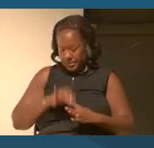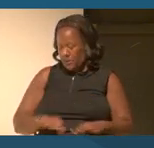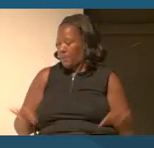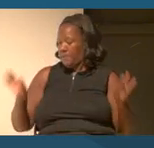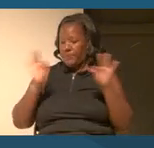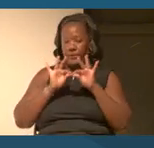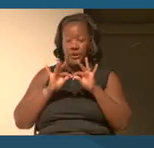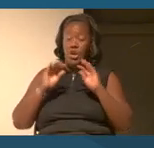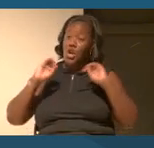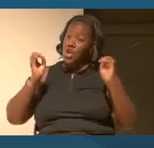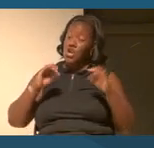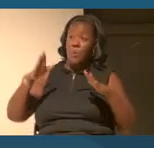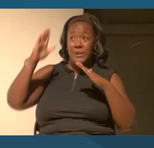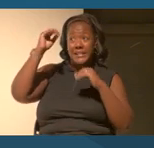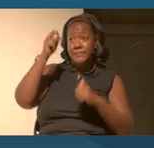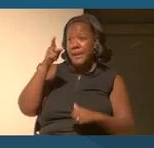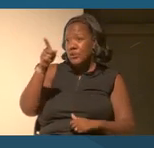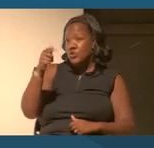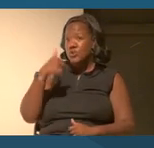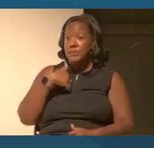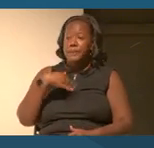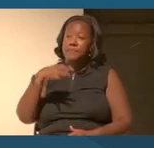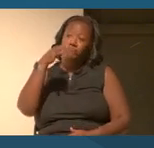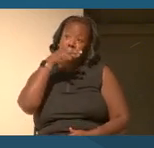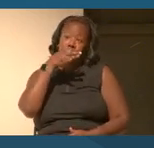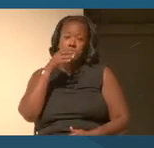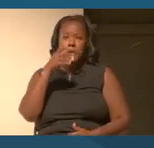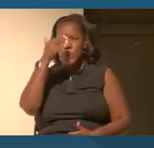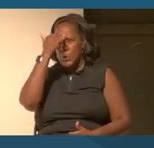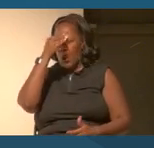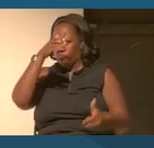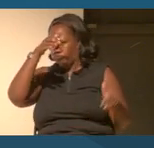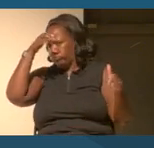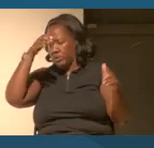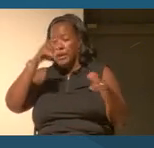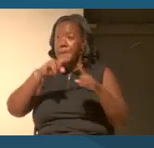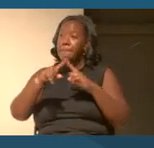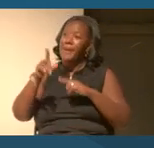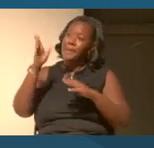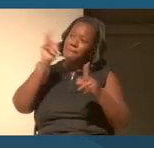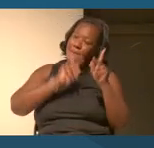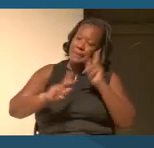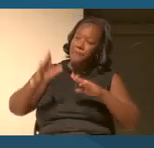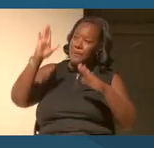Nobody expects you to have all of the answers, but people do expect you to create the space